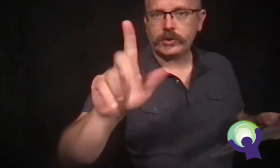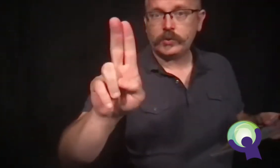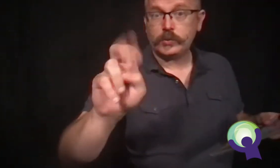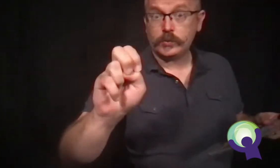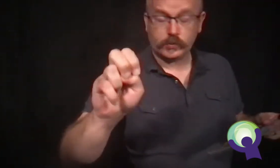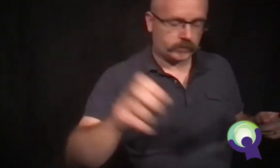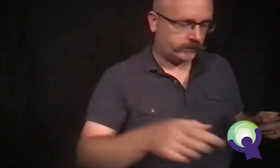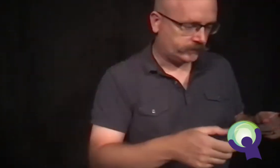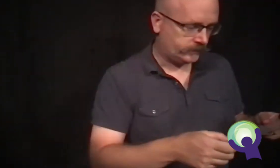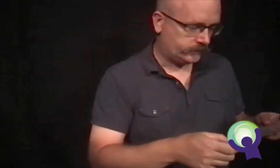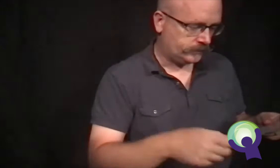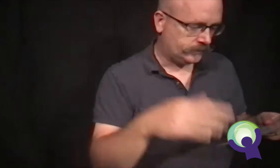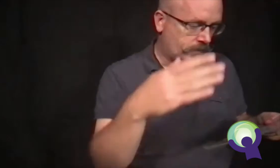are Rose Blue